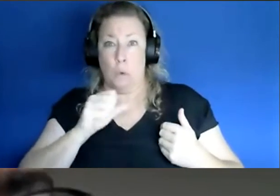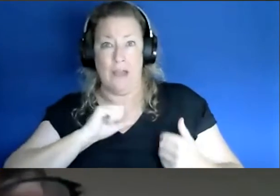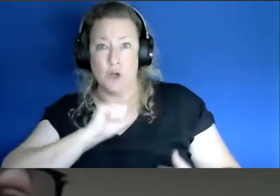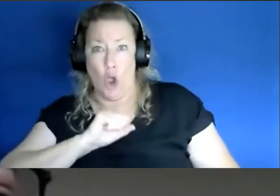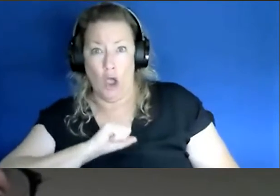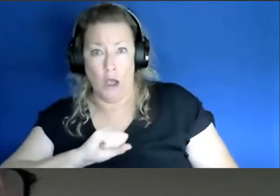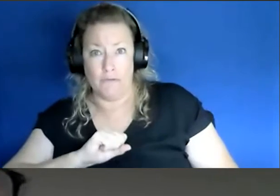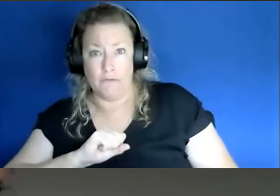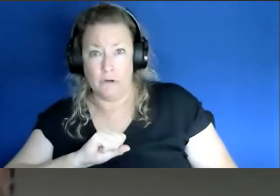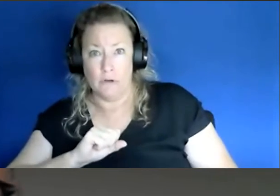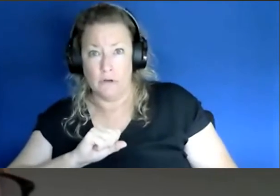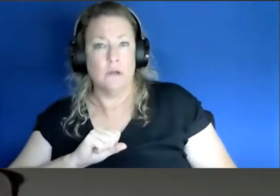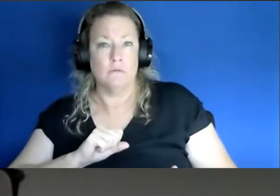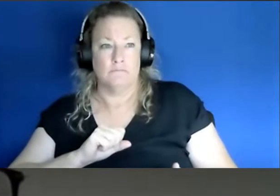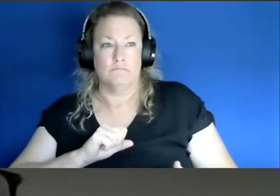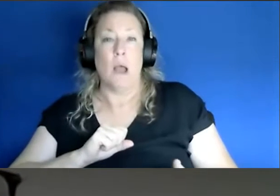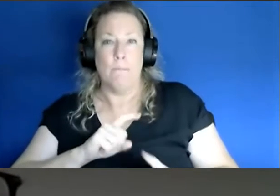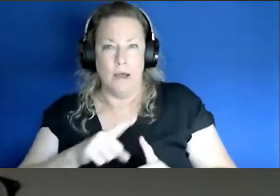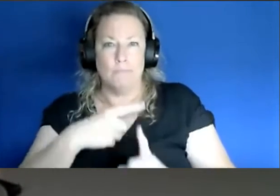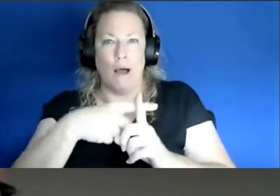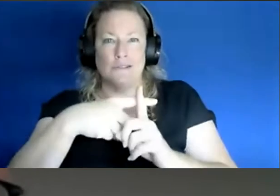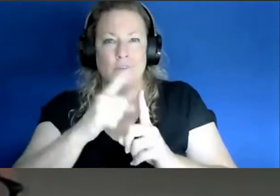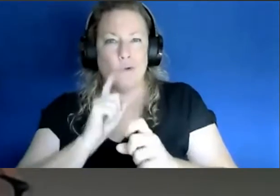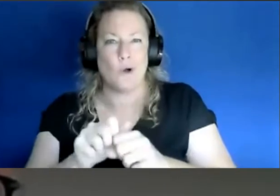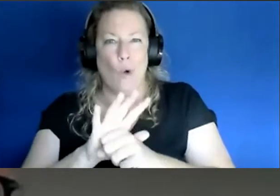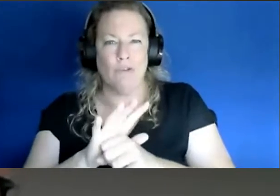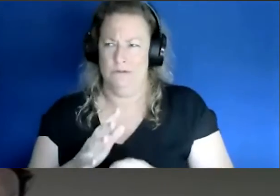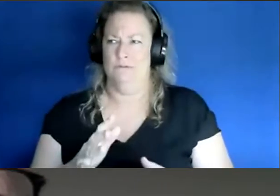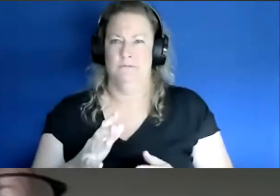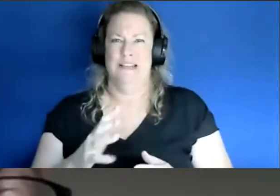with COVID that are coming out COVID positive. So we're recommending really any symptoms,